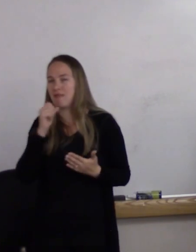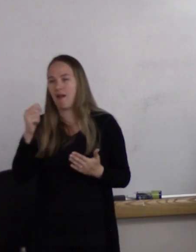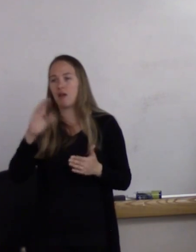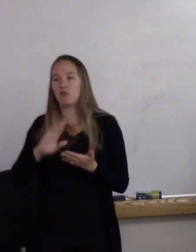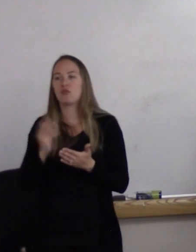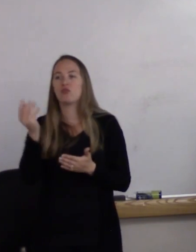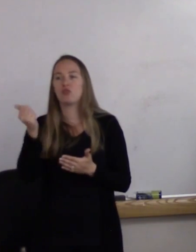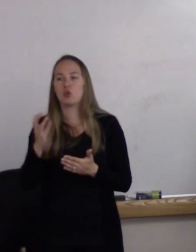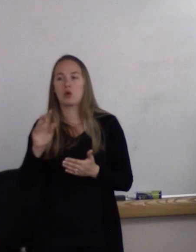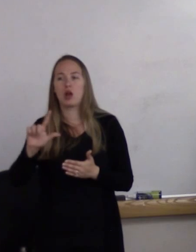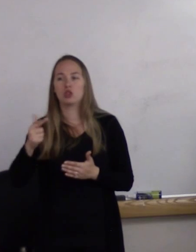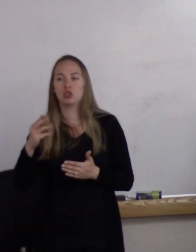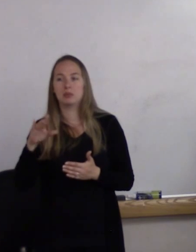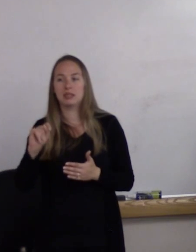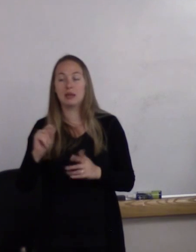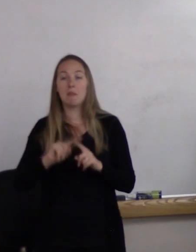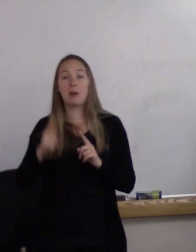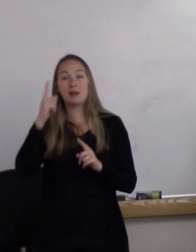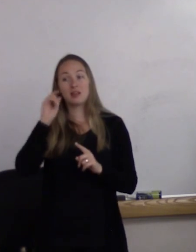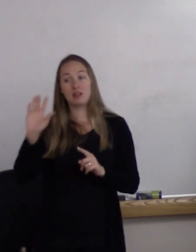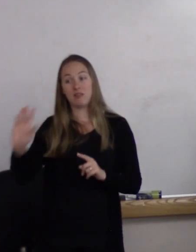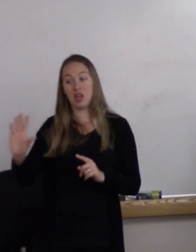It's just because of a history of oppression